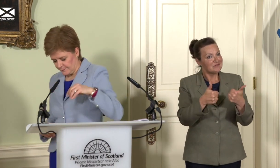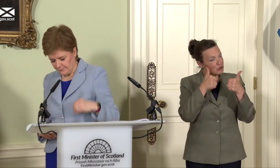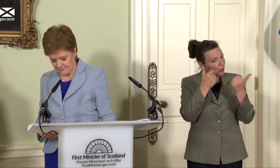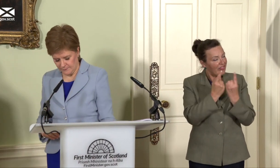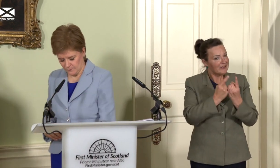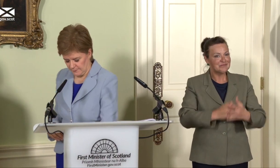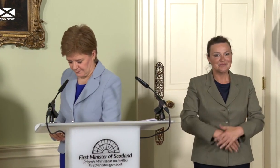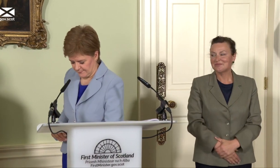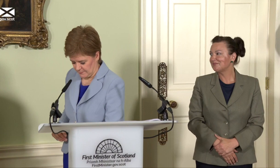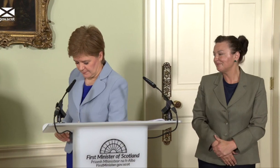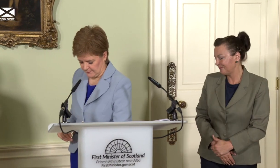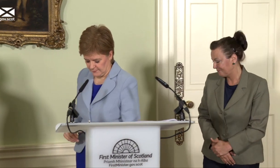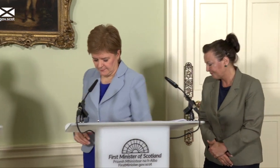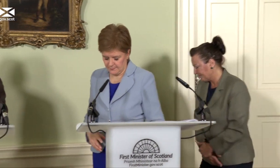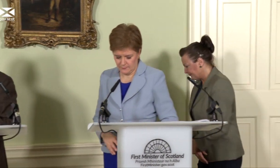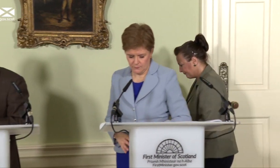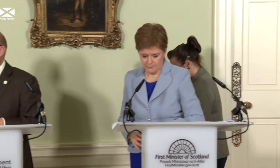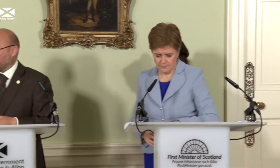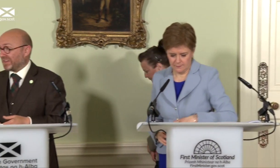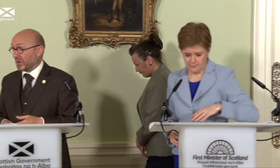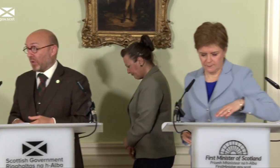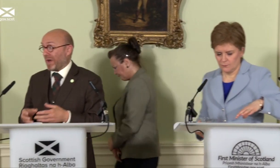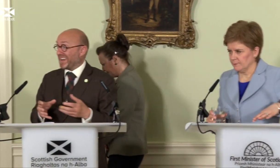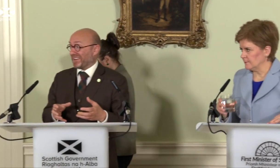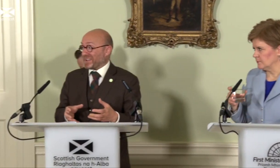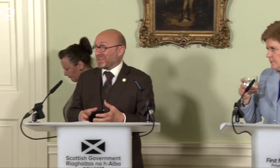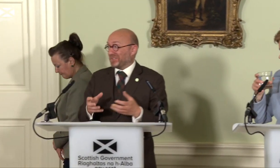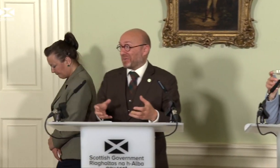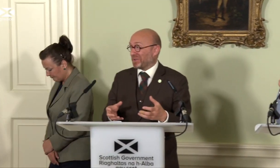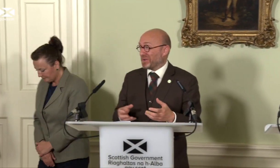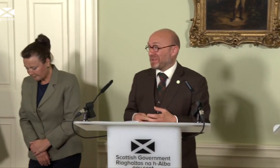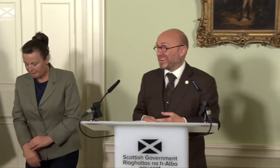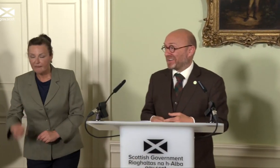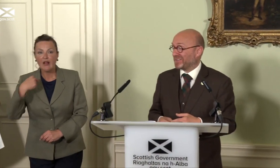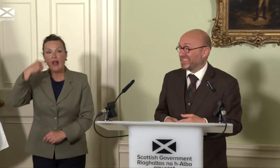Yeah, I think one of the ways in which Scotland is already like normal European countries